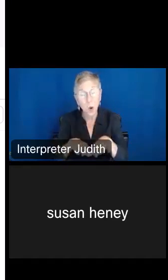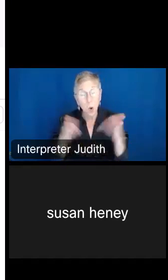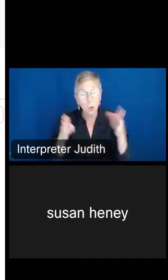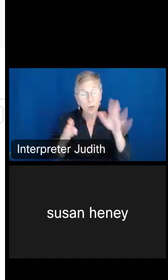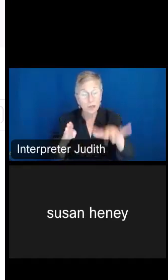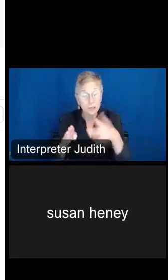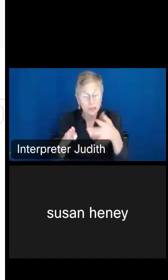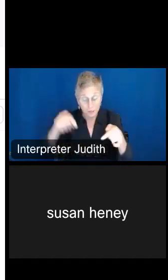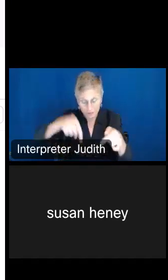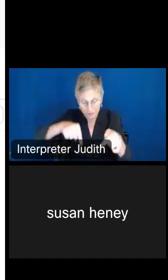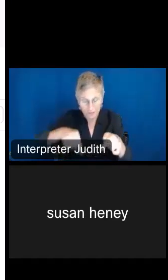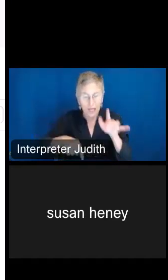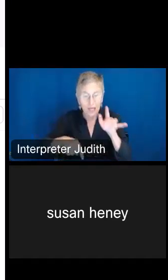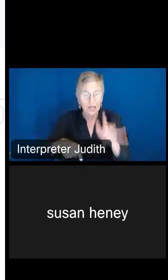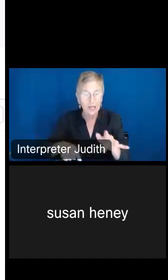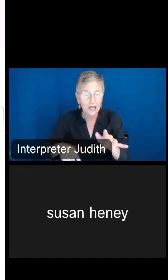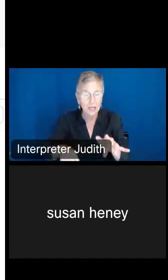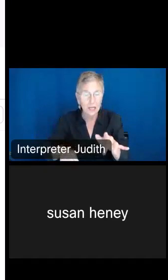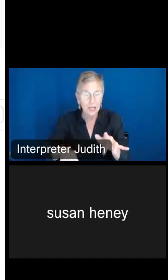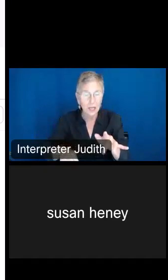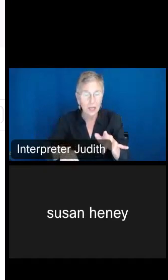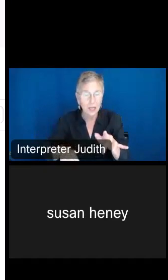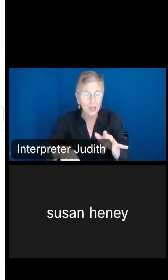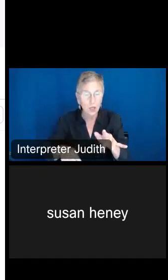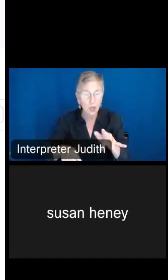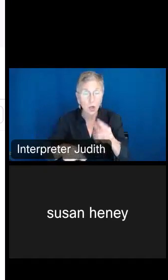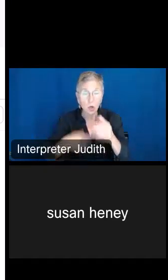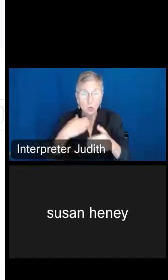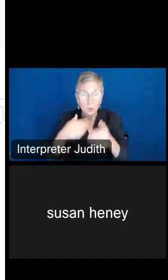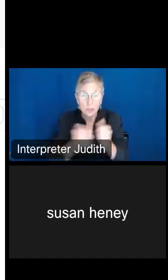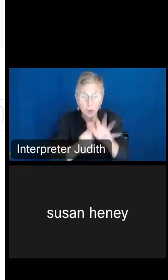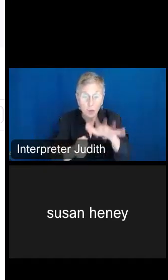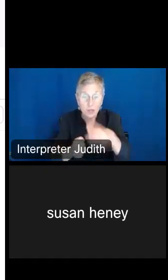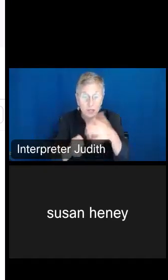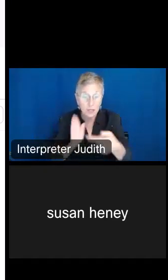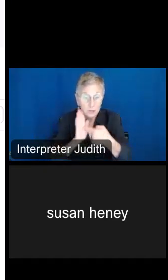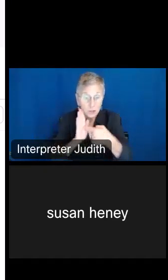by clicking on, to proceed with the table display anyway, open the table. So, click